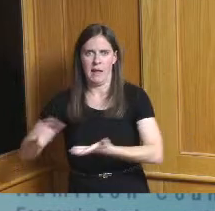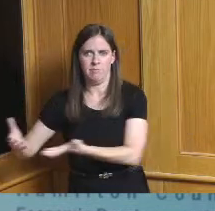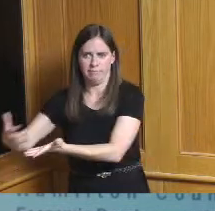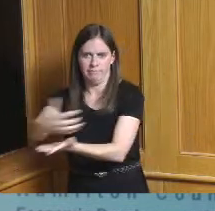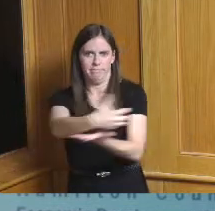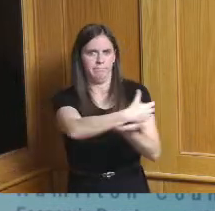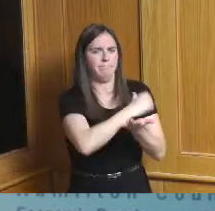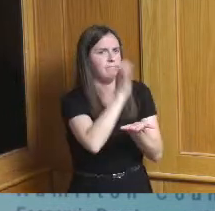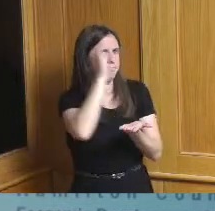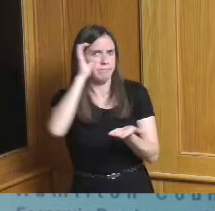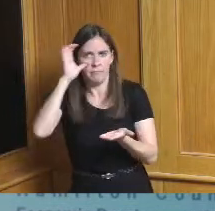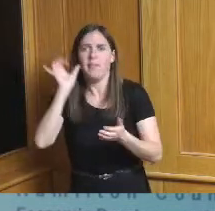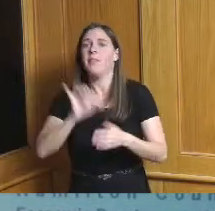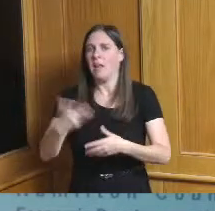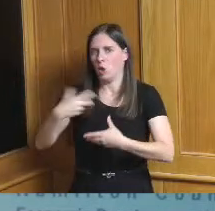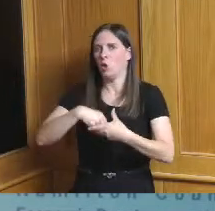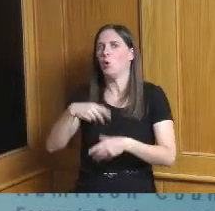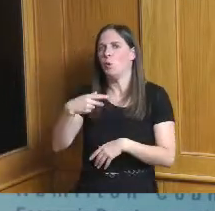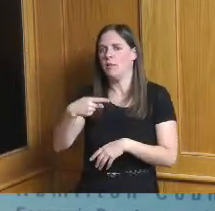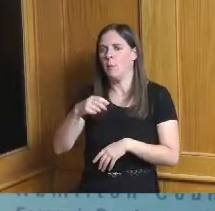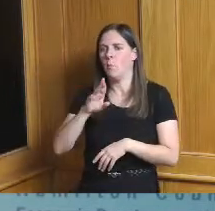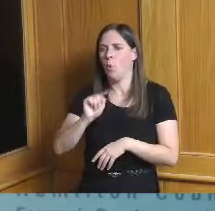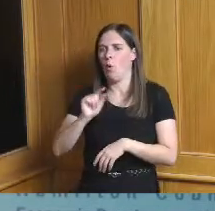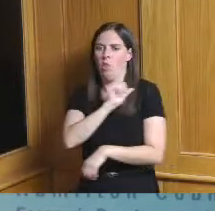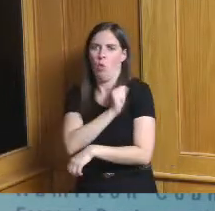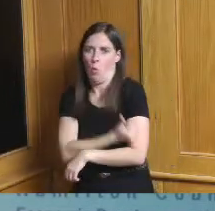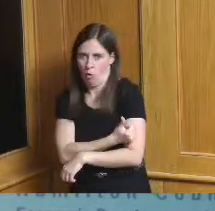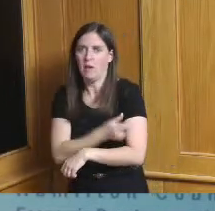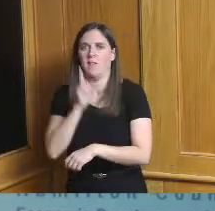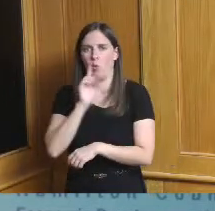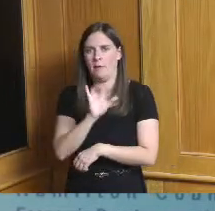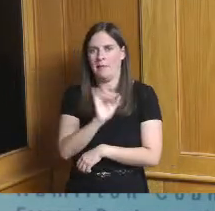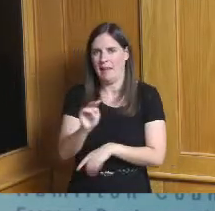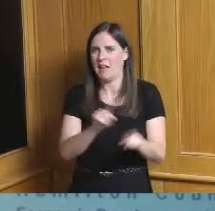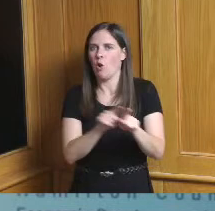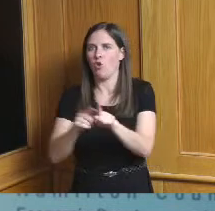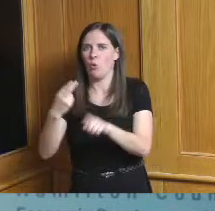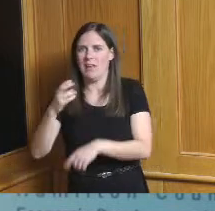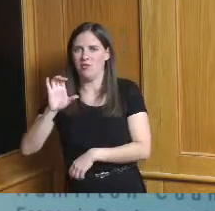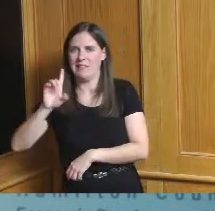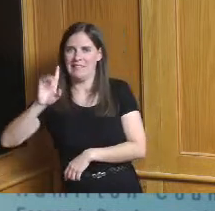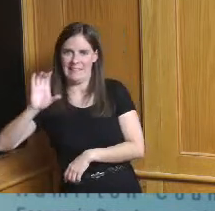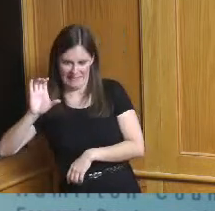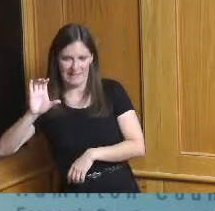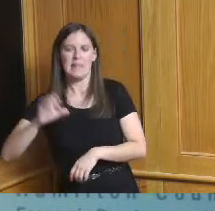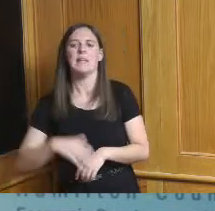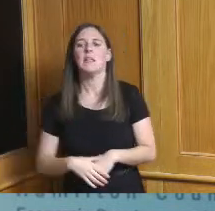ready Cincinnati who are your economic development agencies as well as HCDC the process included